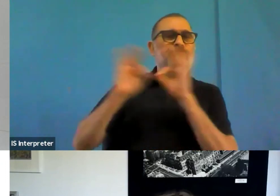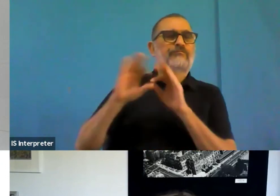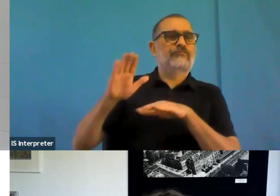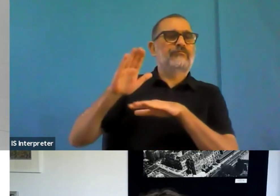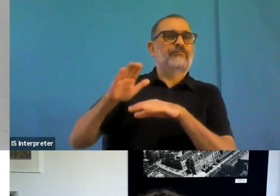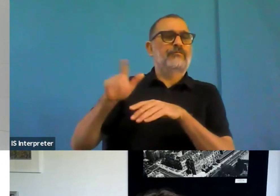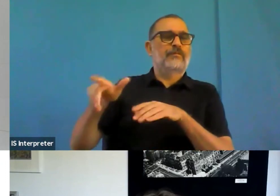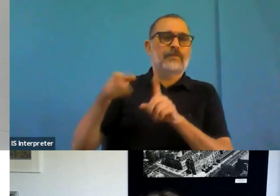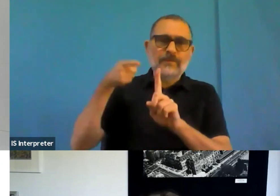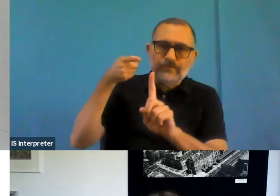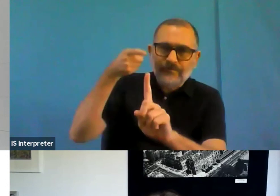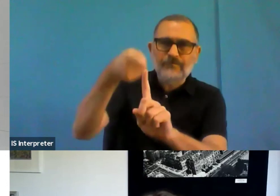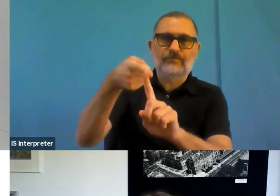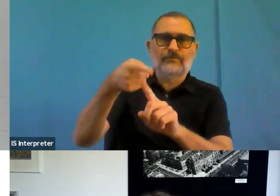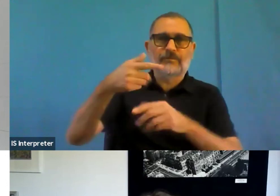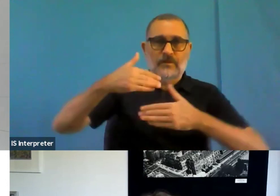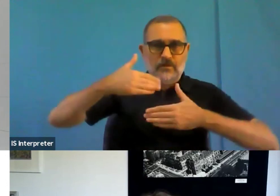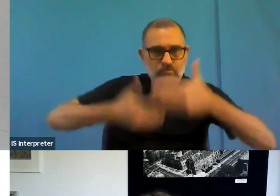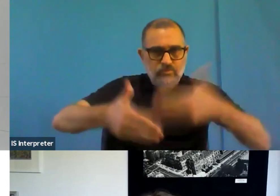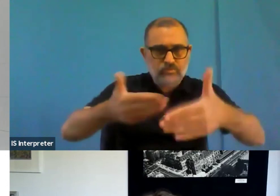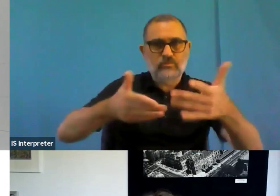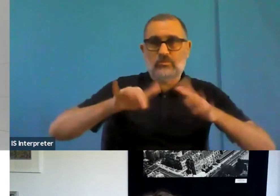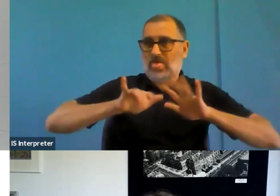And if anyone's got any suggestions how we can do that, then please let us know.